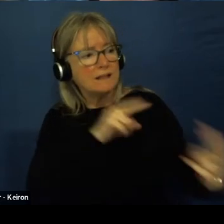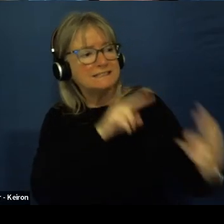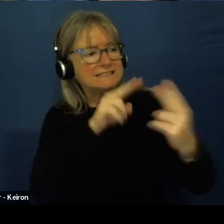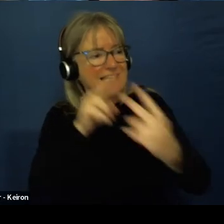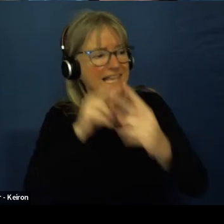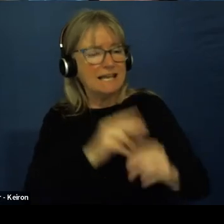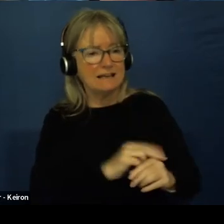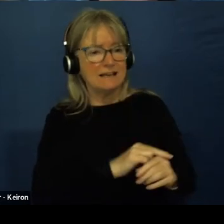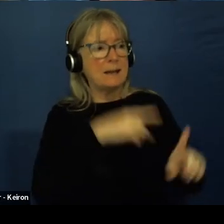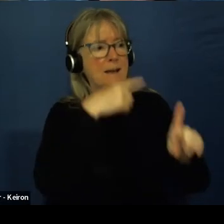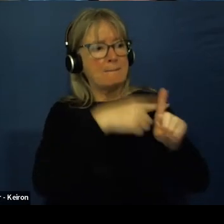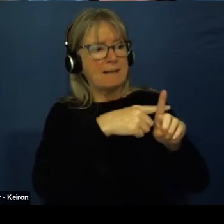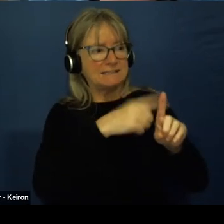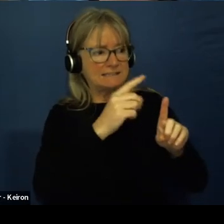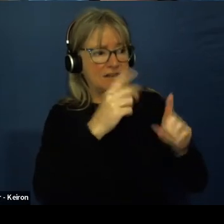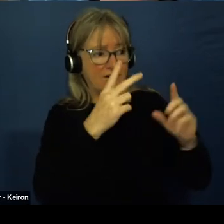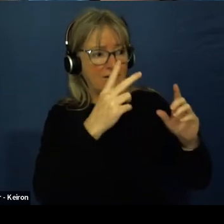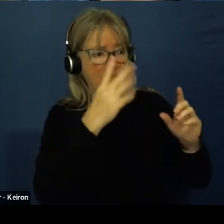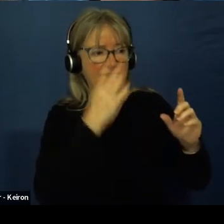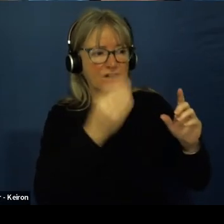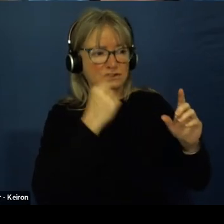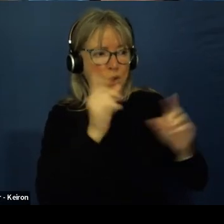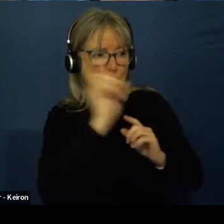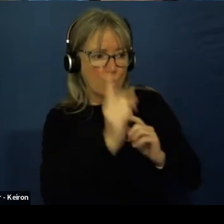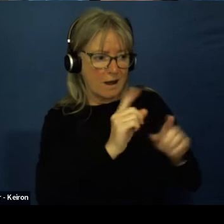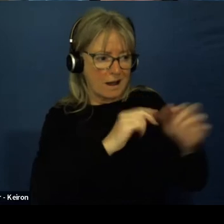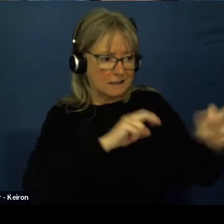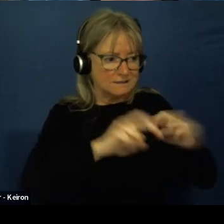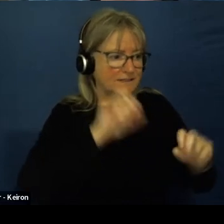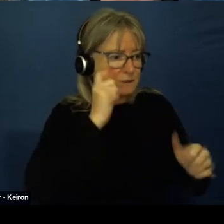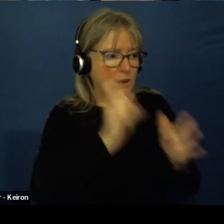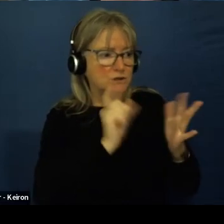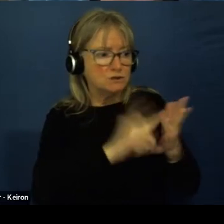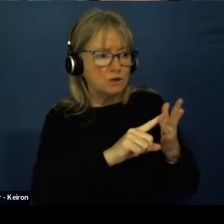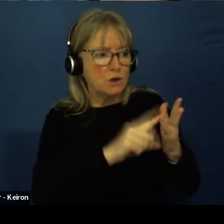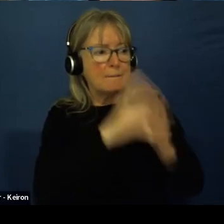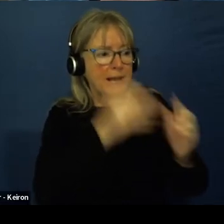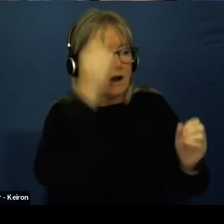And pictures of the activities, I'm going to do each week so yeah. That just gives you a heads up.